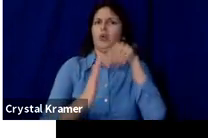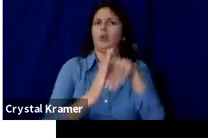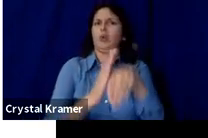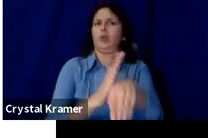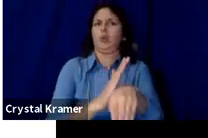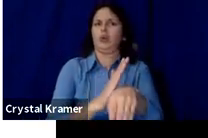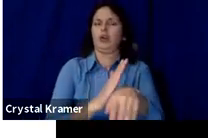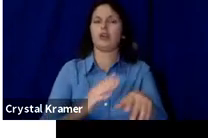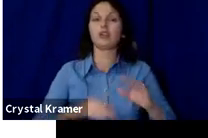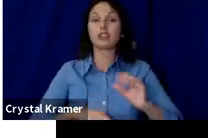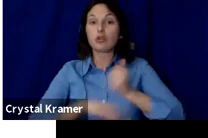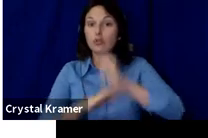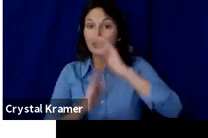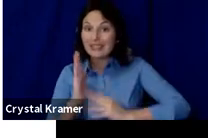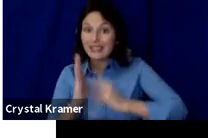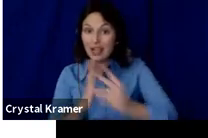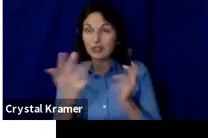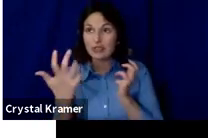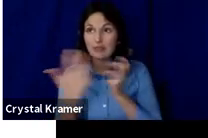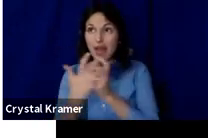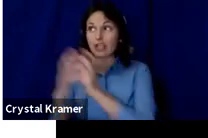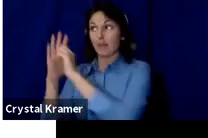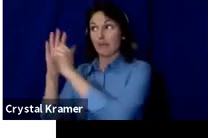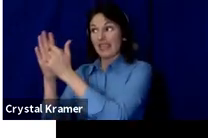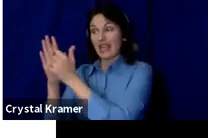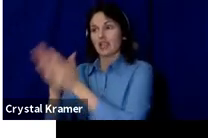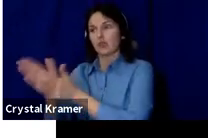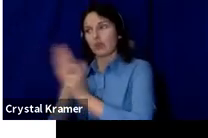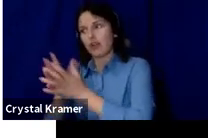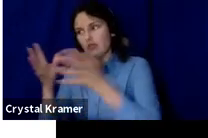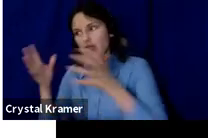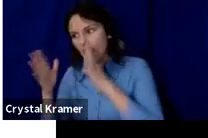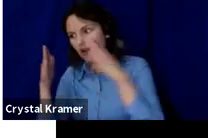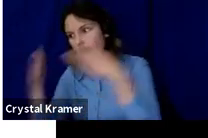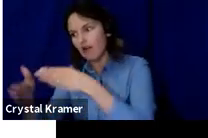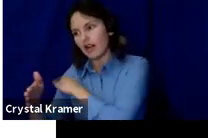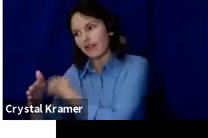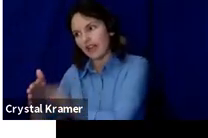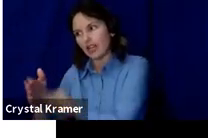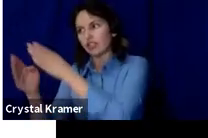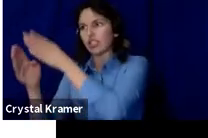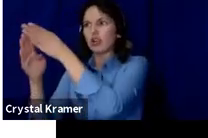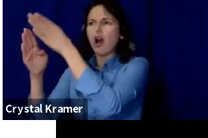If you need a break, the slowest moment should be in the middle, so plan accordingly.